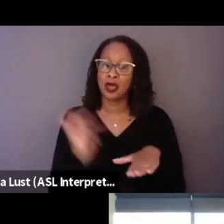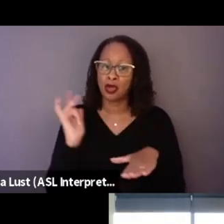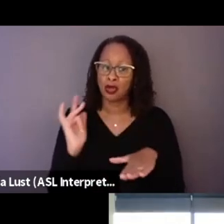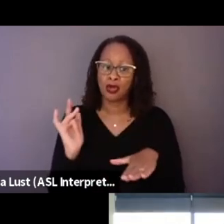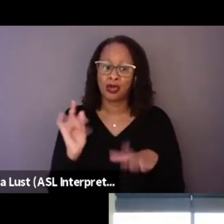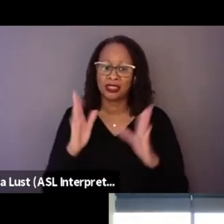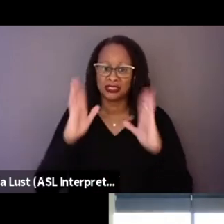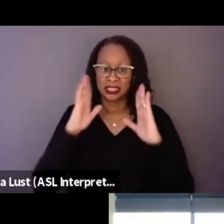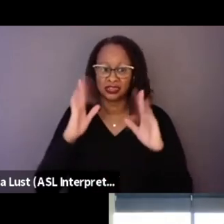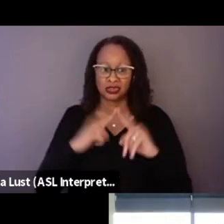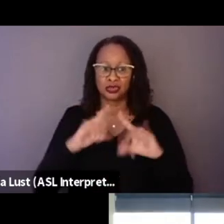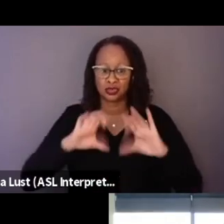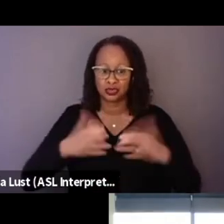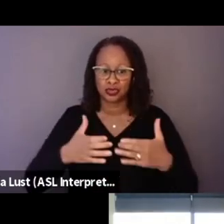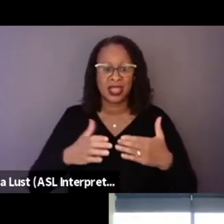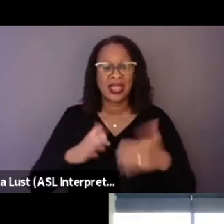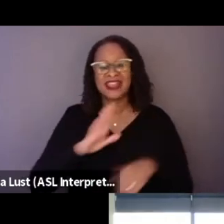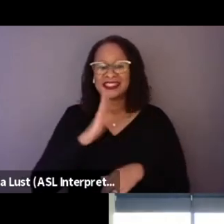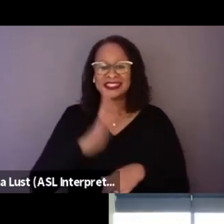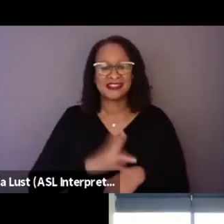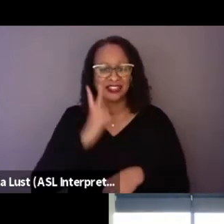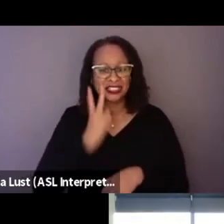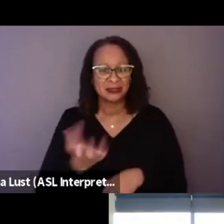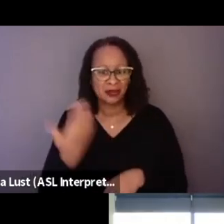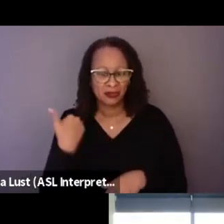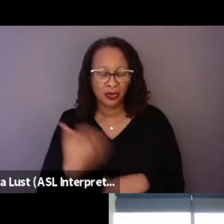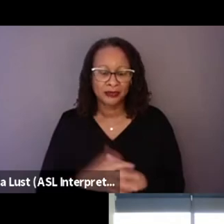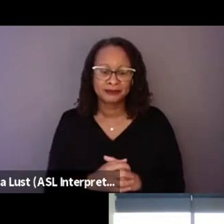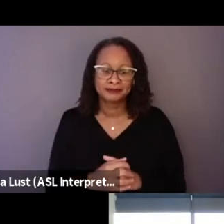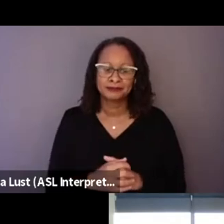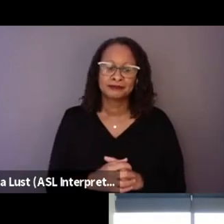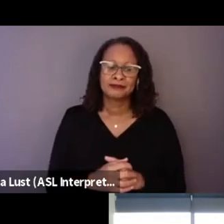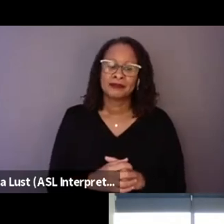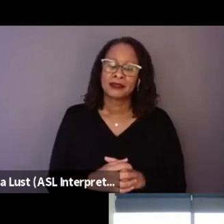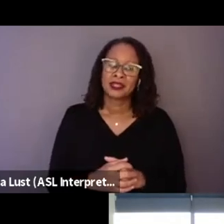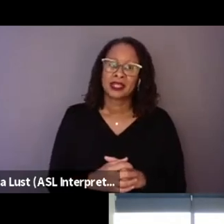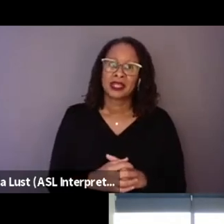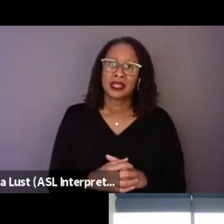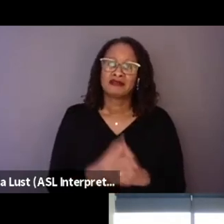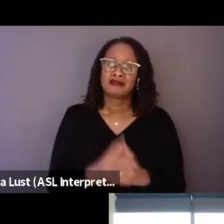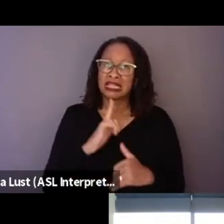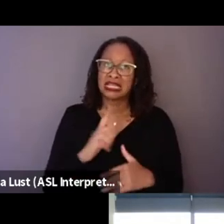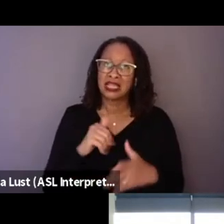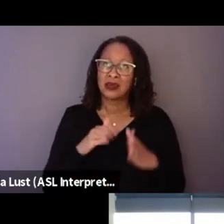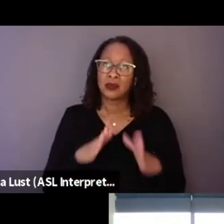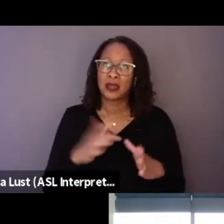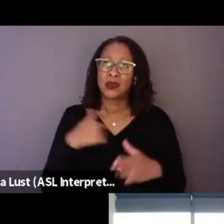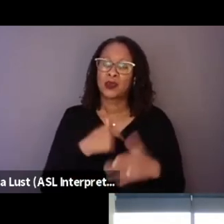to a group that has never been seen, at least in the way that we're trying through this movie.